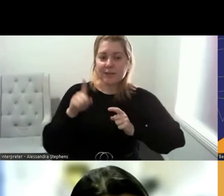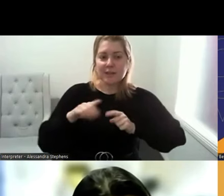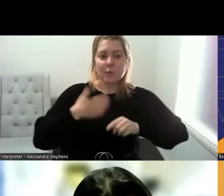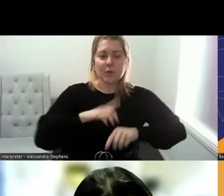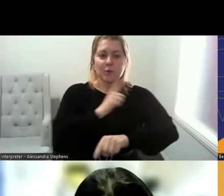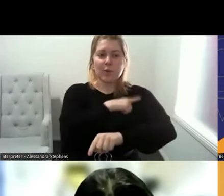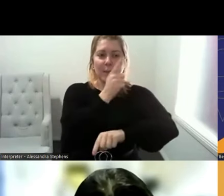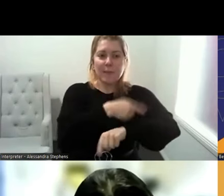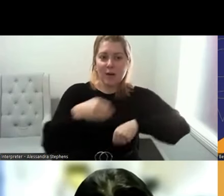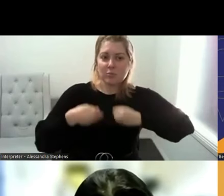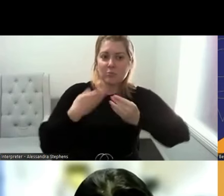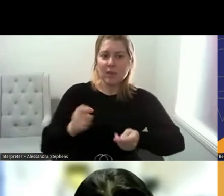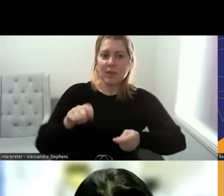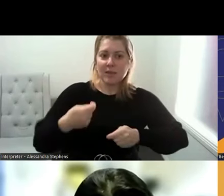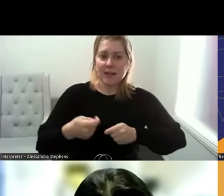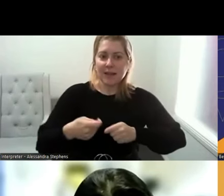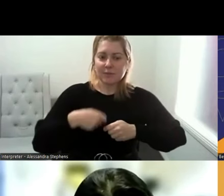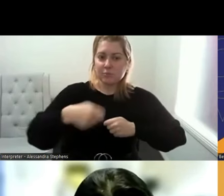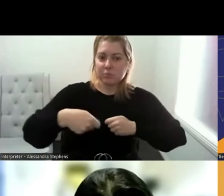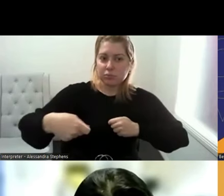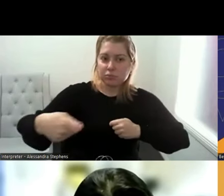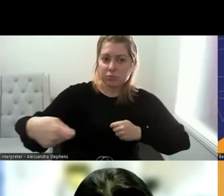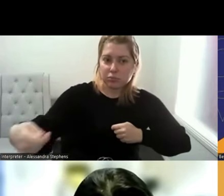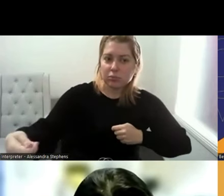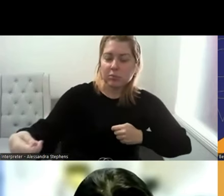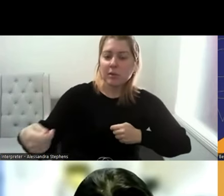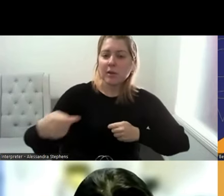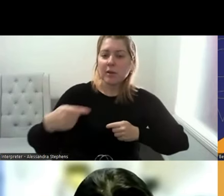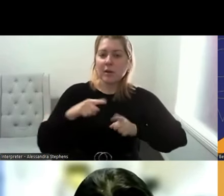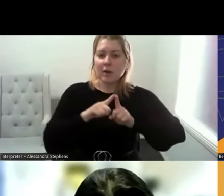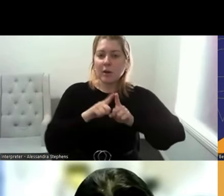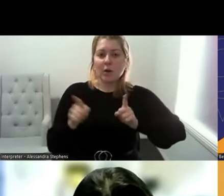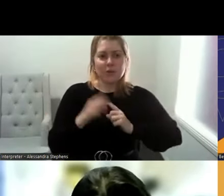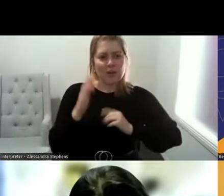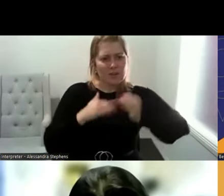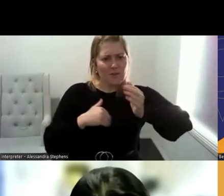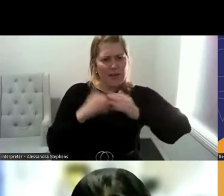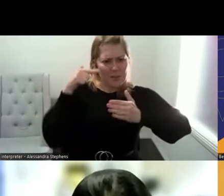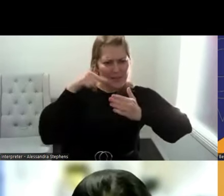from a rural background she's developed a deep understanding of the unique challenges faced by